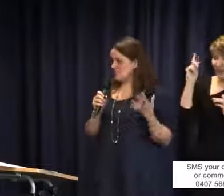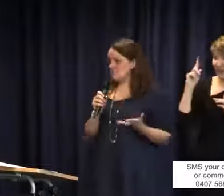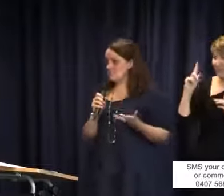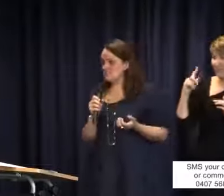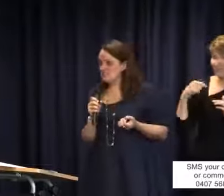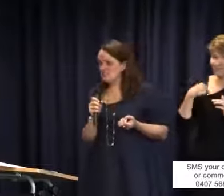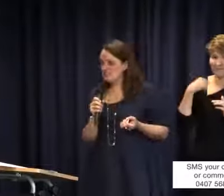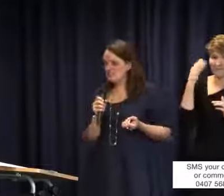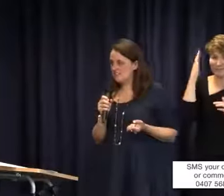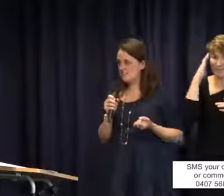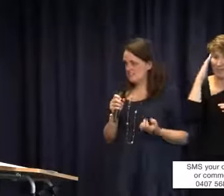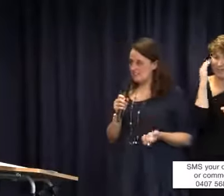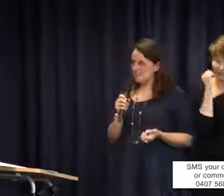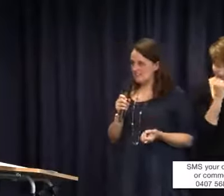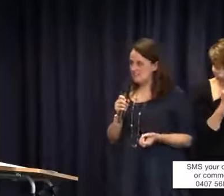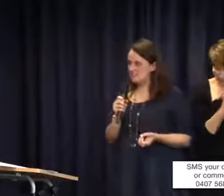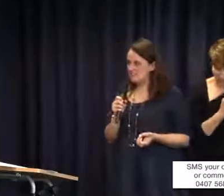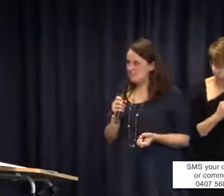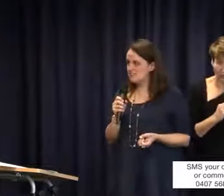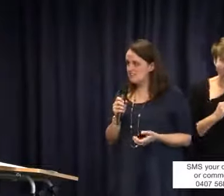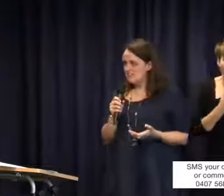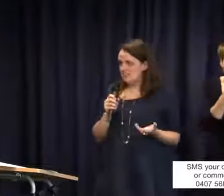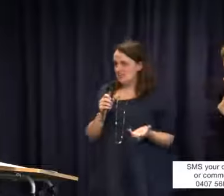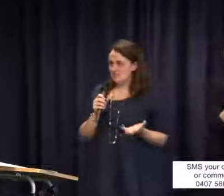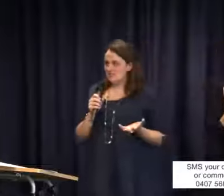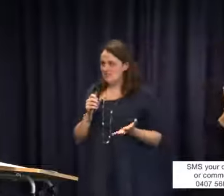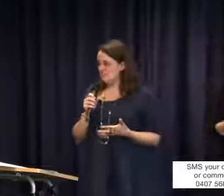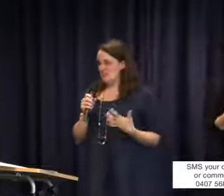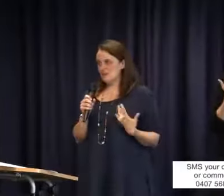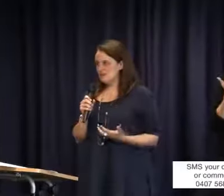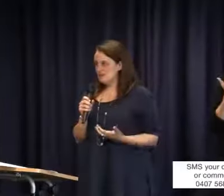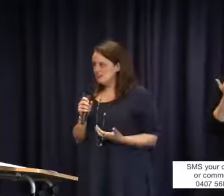he is six years only but has only recently been diagnosed, this is a whole new world